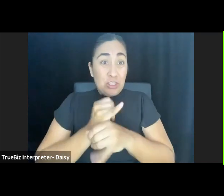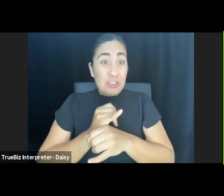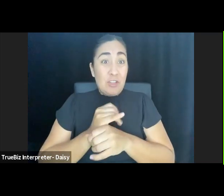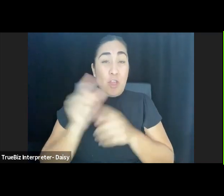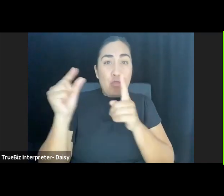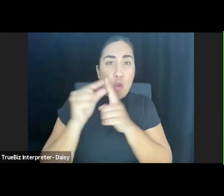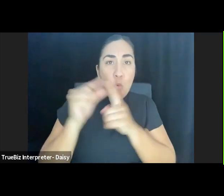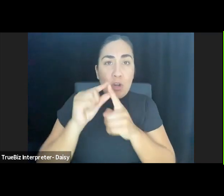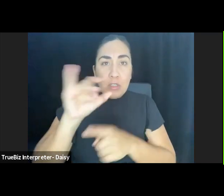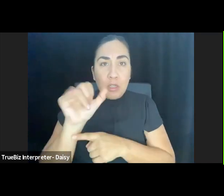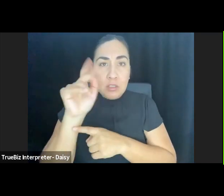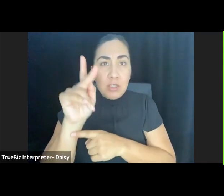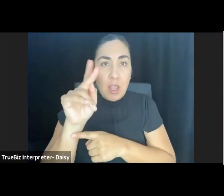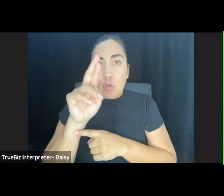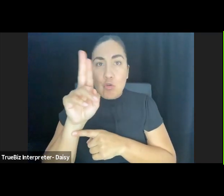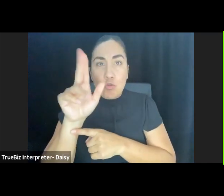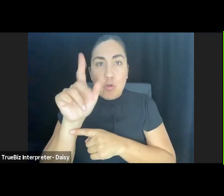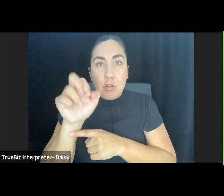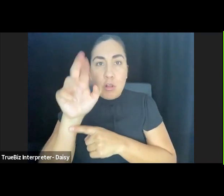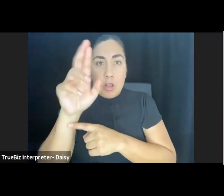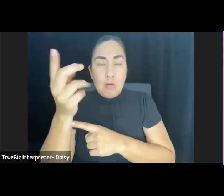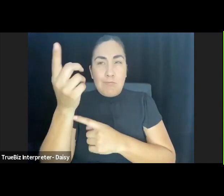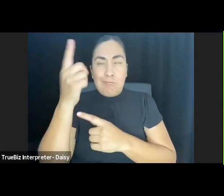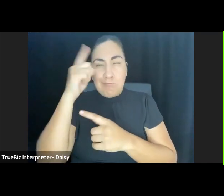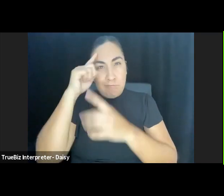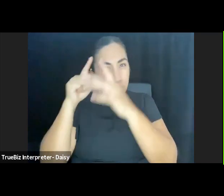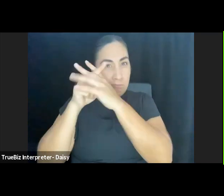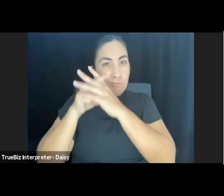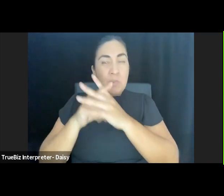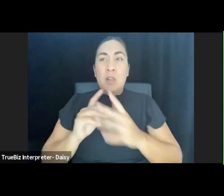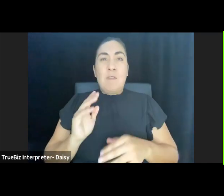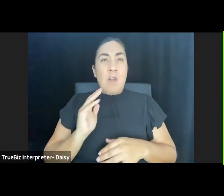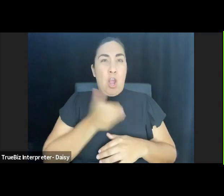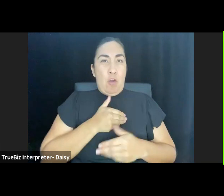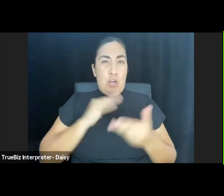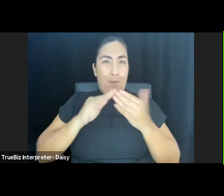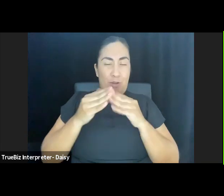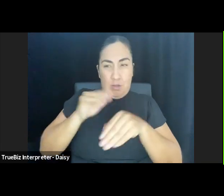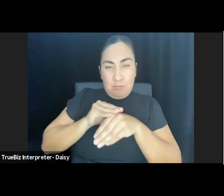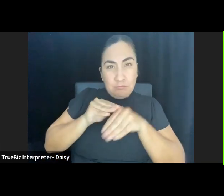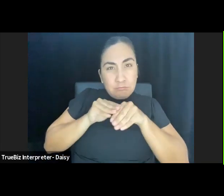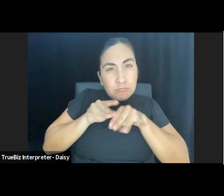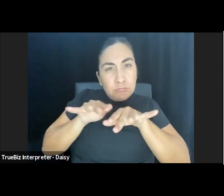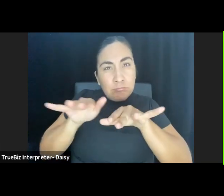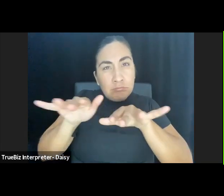about inspiring our community to continue to invent non-traditional ways of seeing theater.